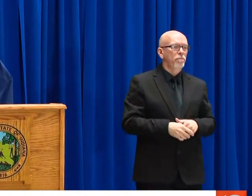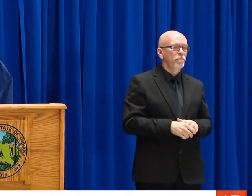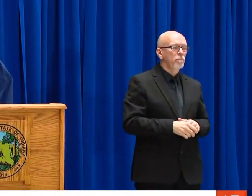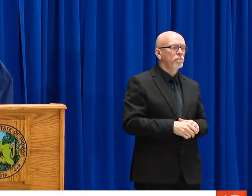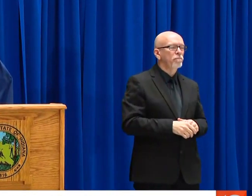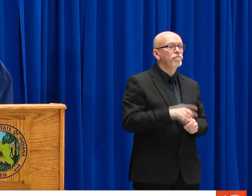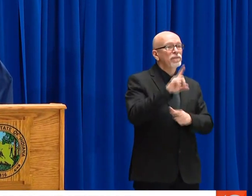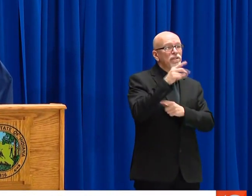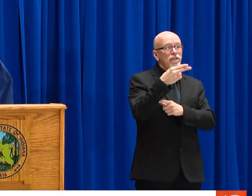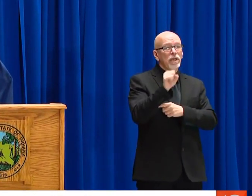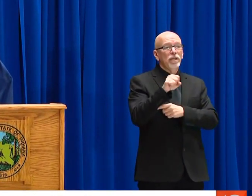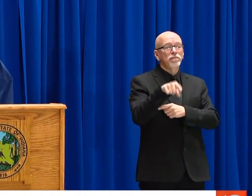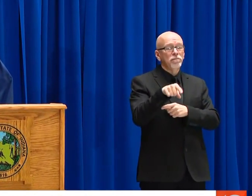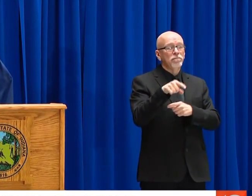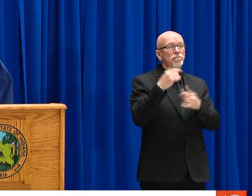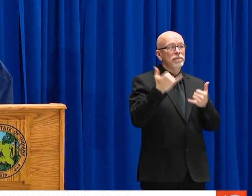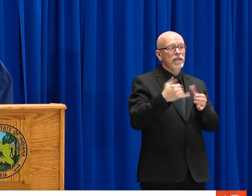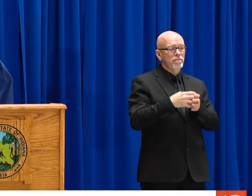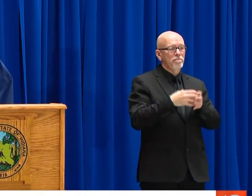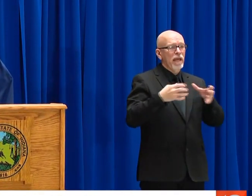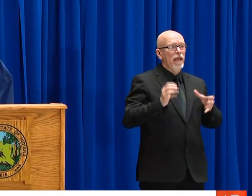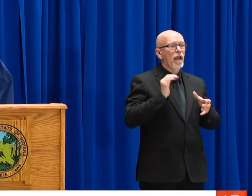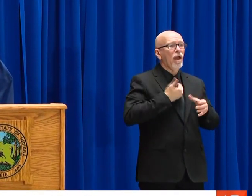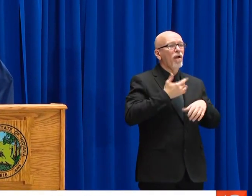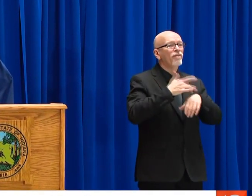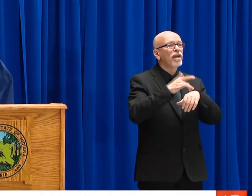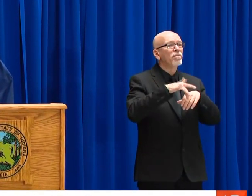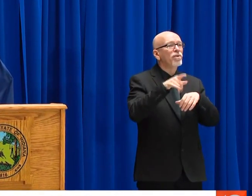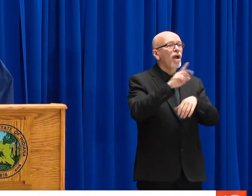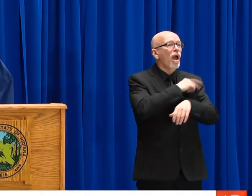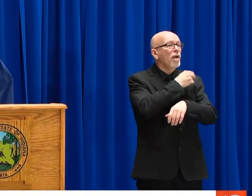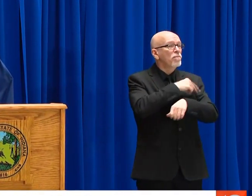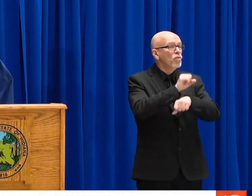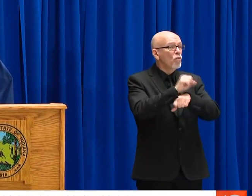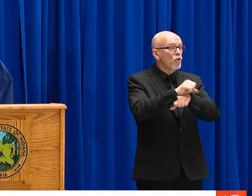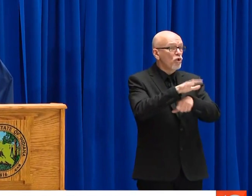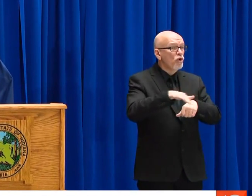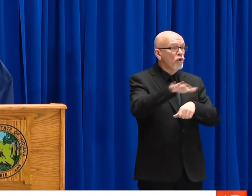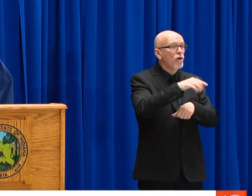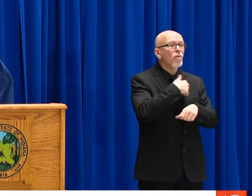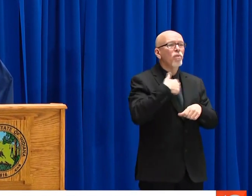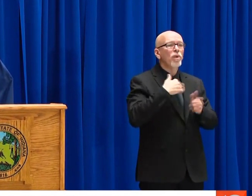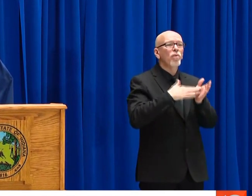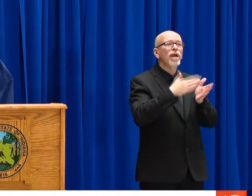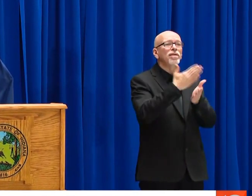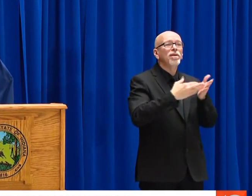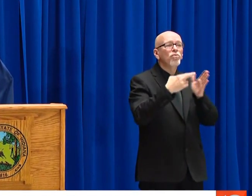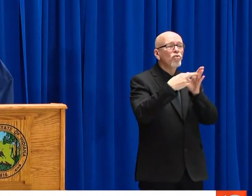OF TRANSPORTATION, LEAVING OUR AMBULANCES AVAILABLE TO RESPOND TO THE MOST CRITICAL PATIENTS IN NEED.